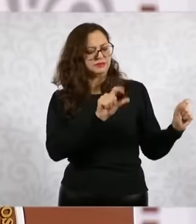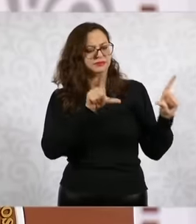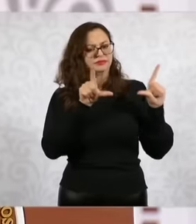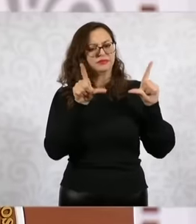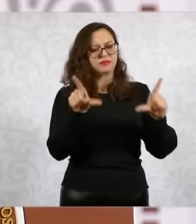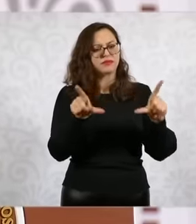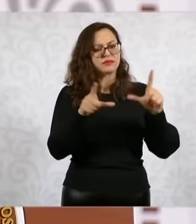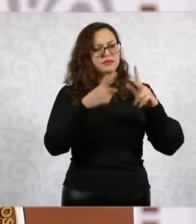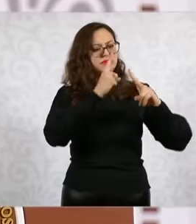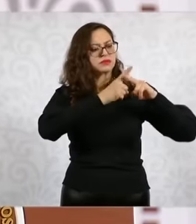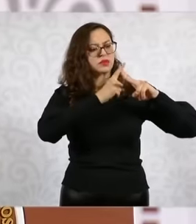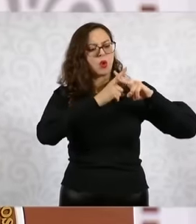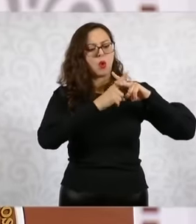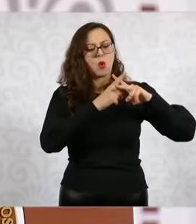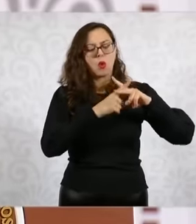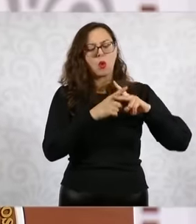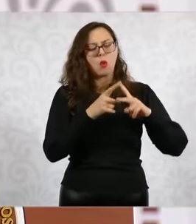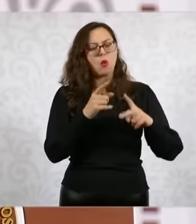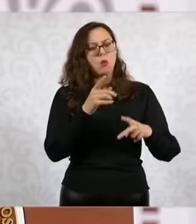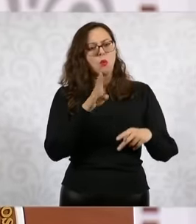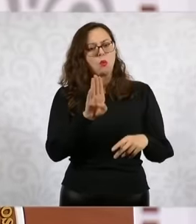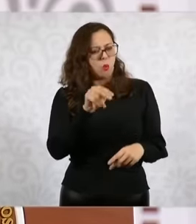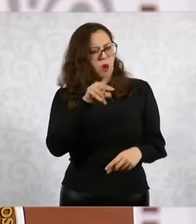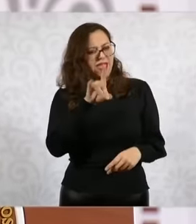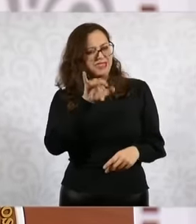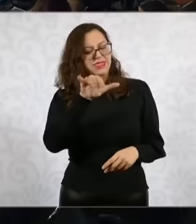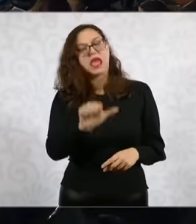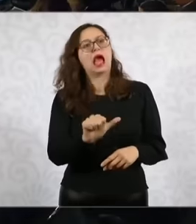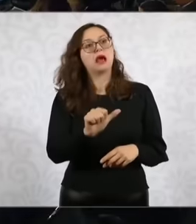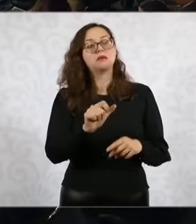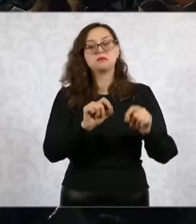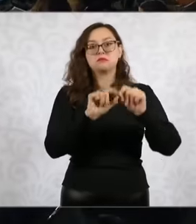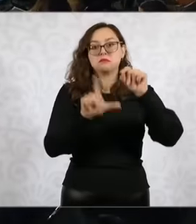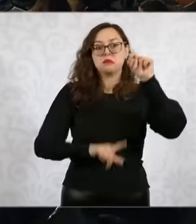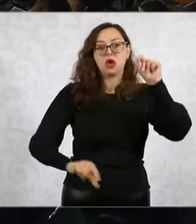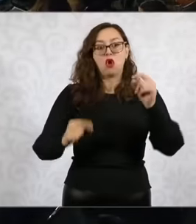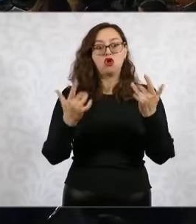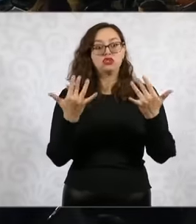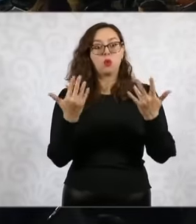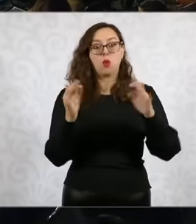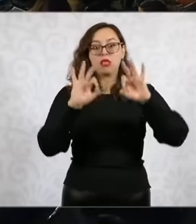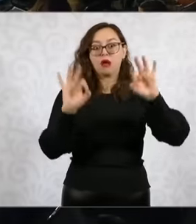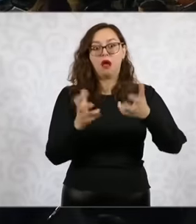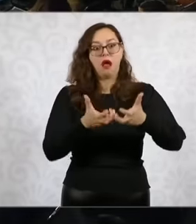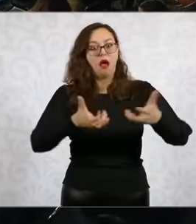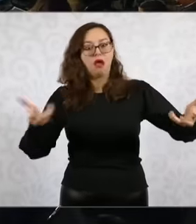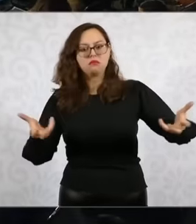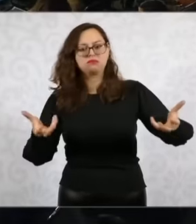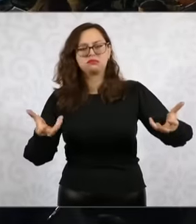so you can see how much polarization there is when President López Obrador leaves the government.